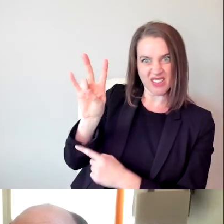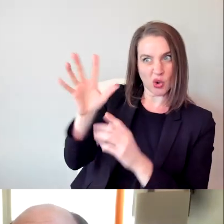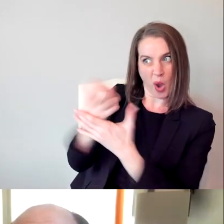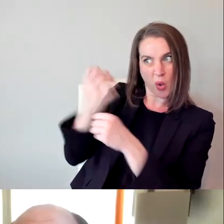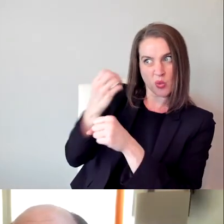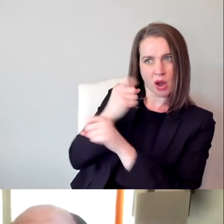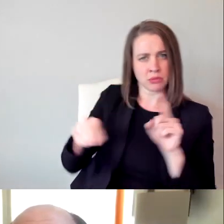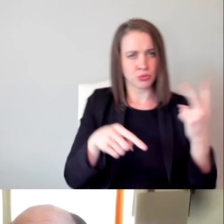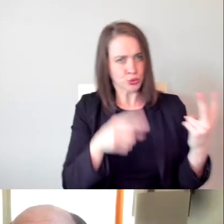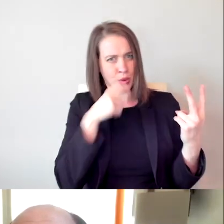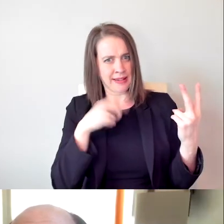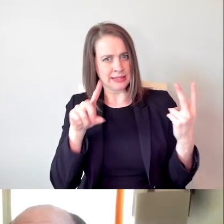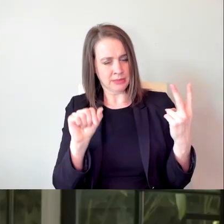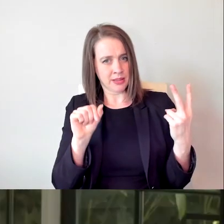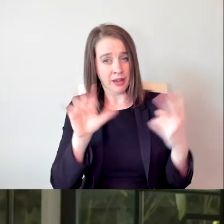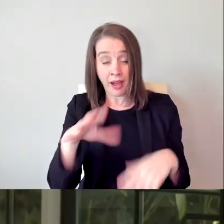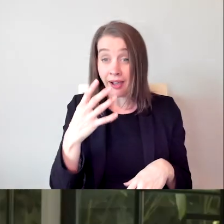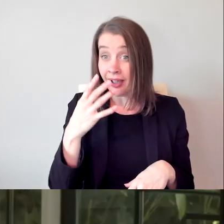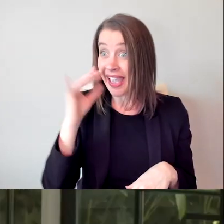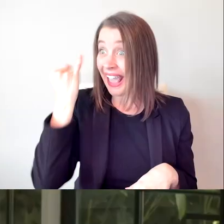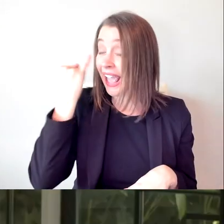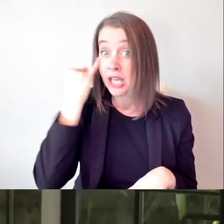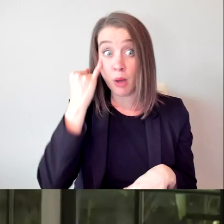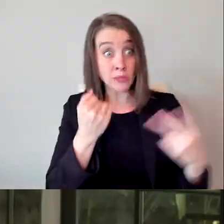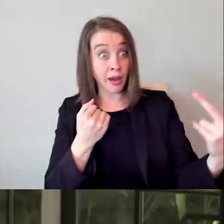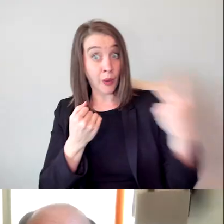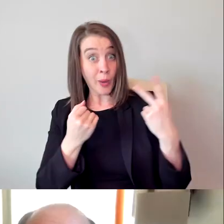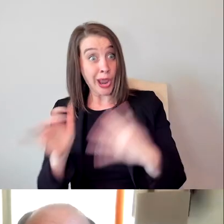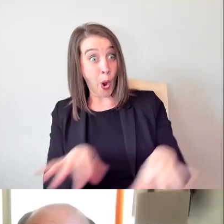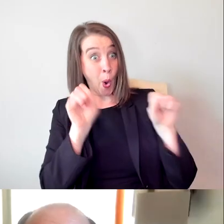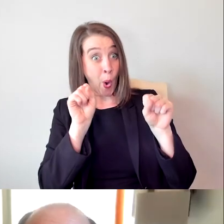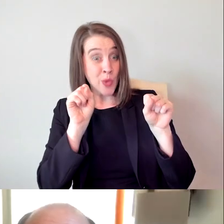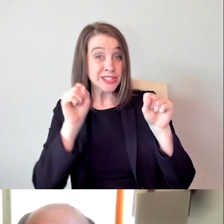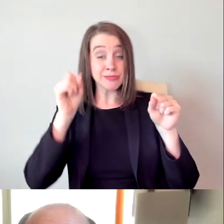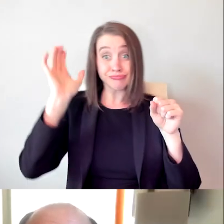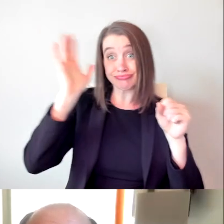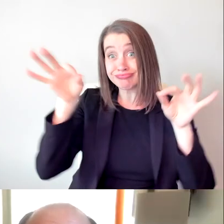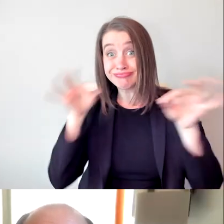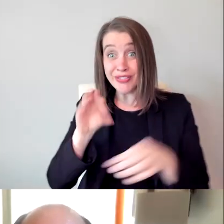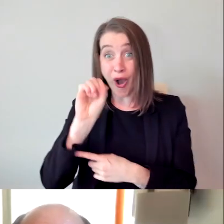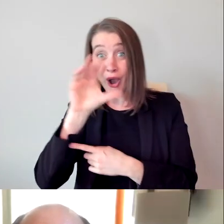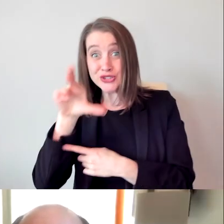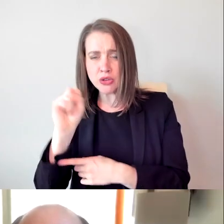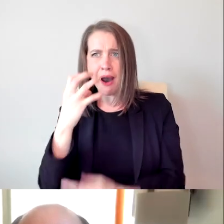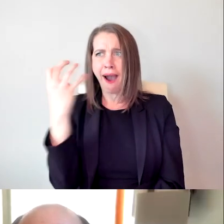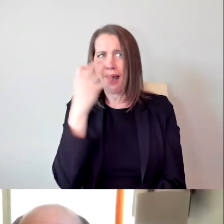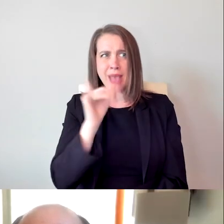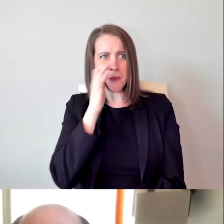than to have Maysoon and I host the show. I'll do your hair and makeup. Oh, cool. Awesome. You know how to do lost Kardashian?